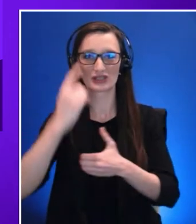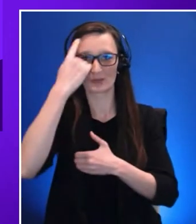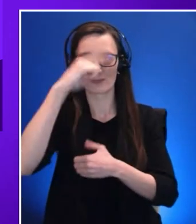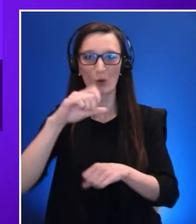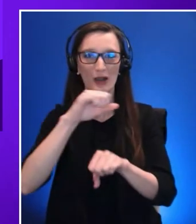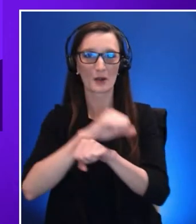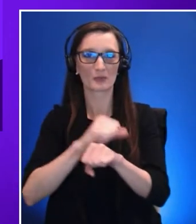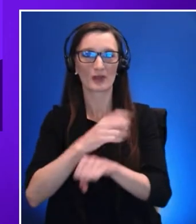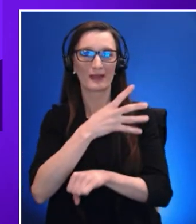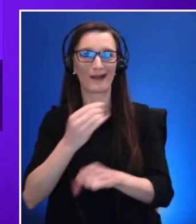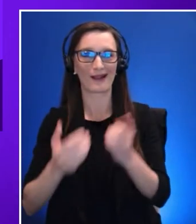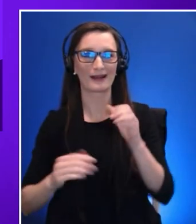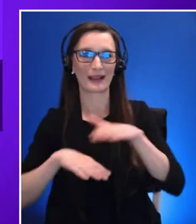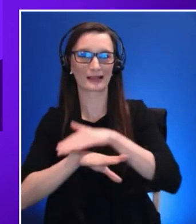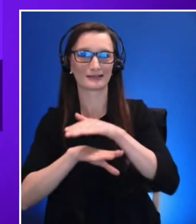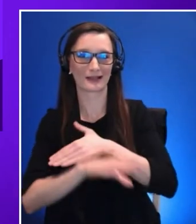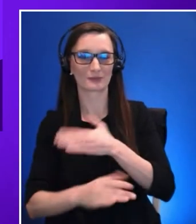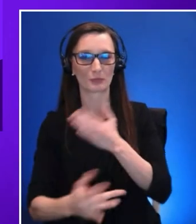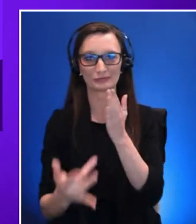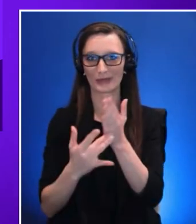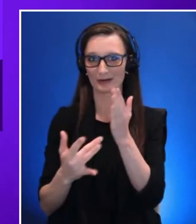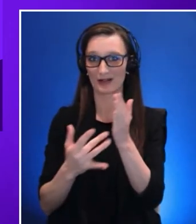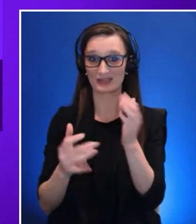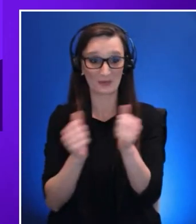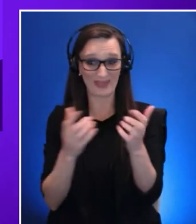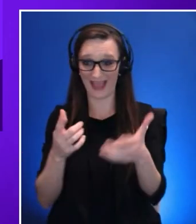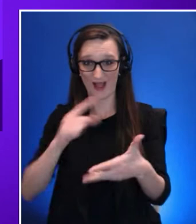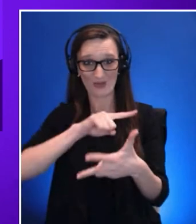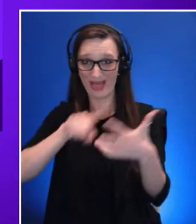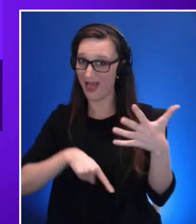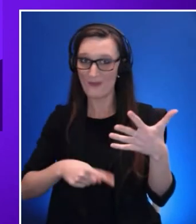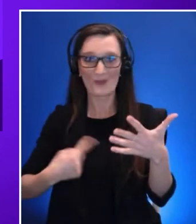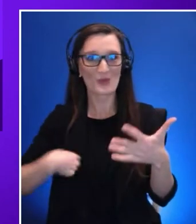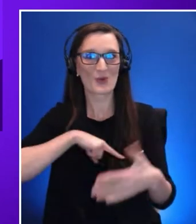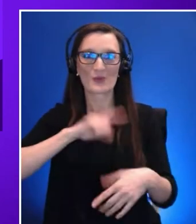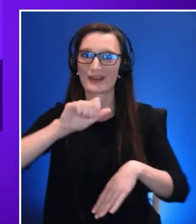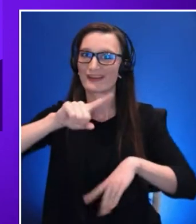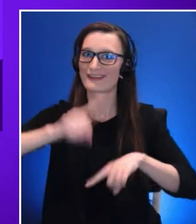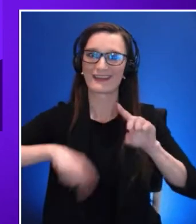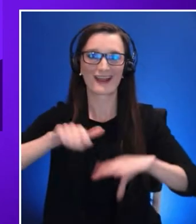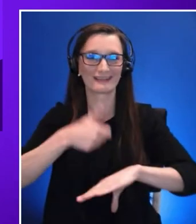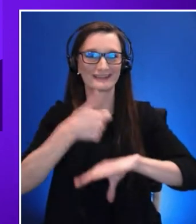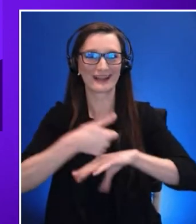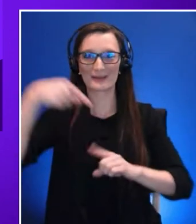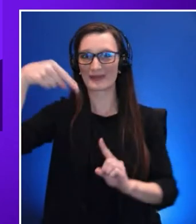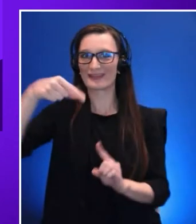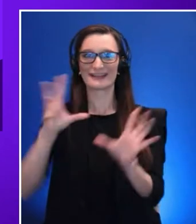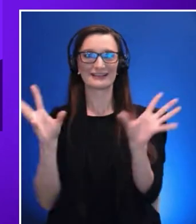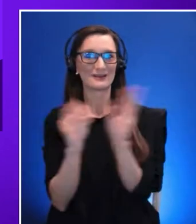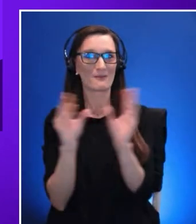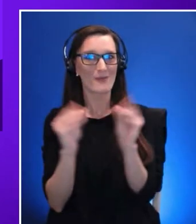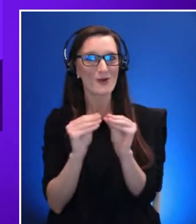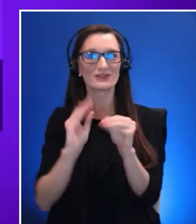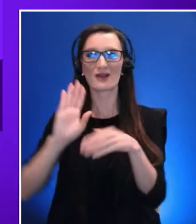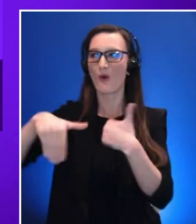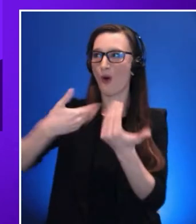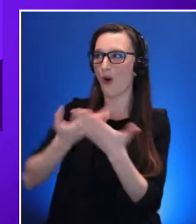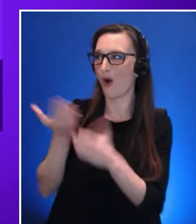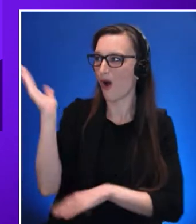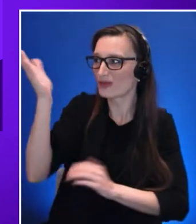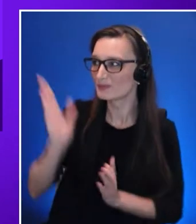have been able to put on this symposium all of the talks and conversations and deep dives that